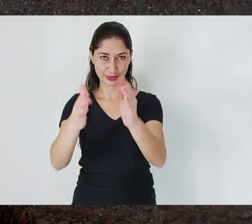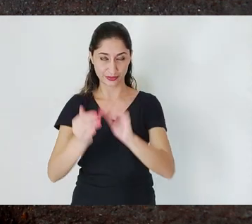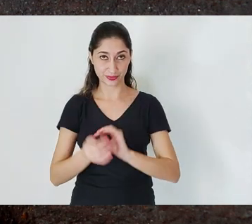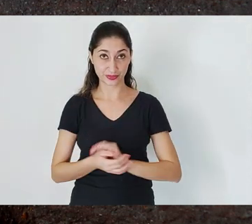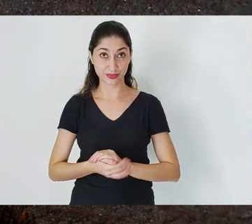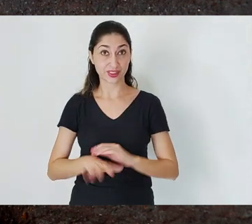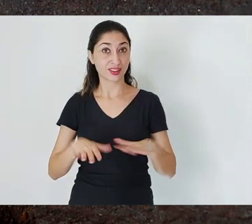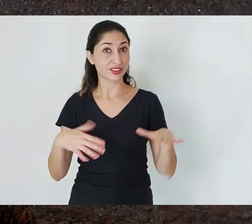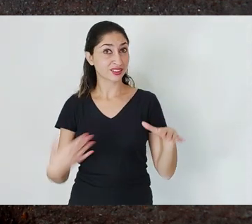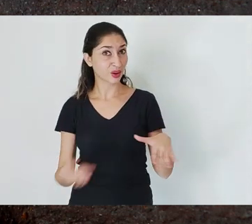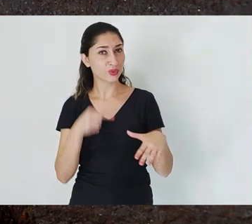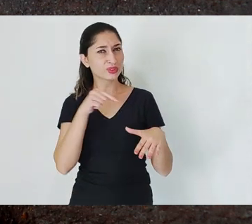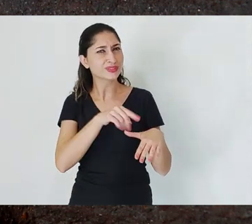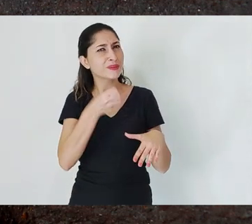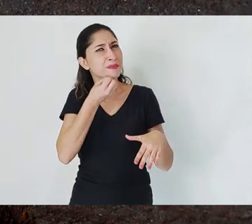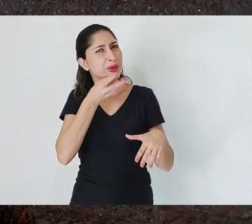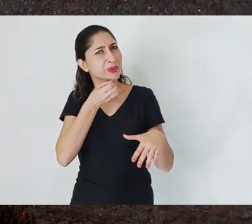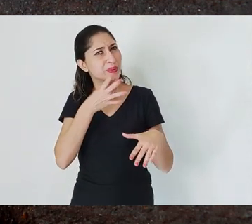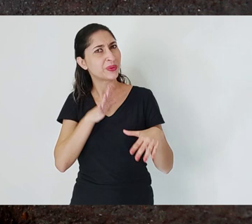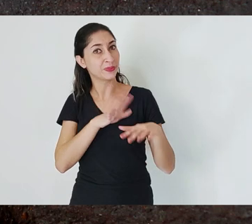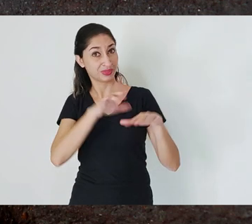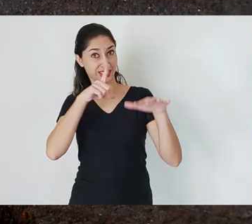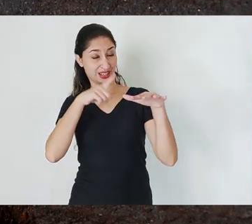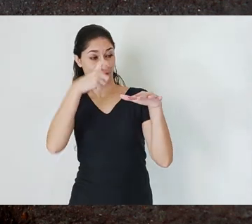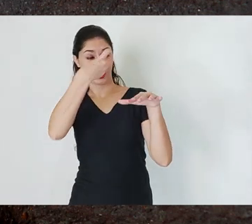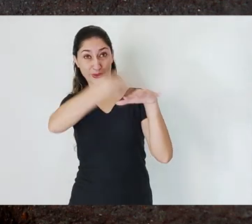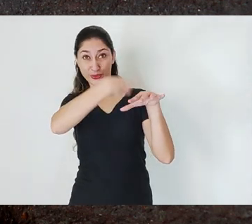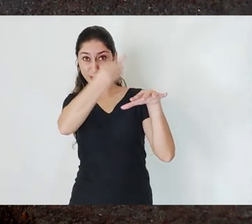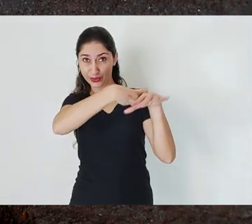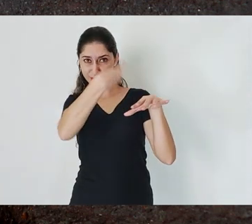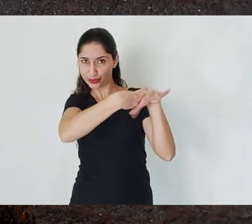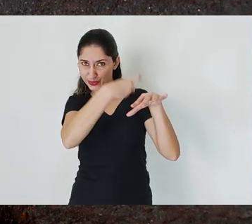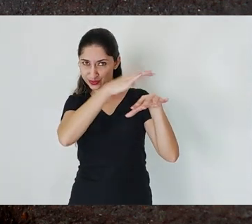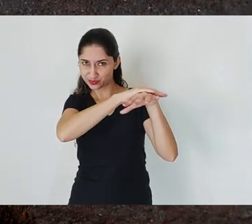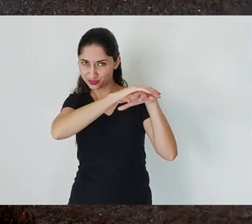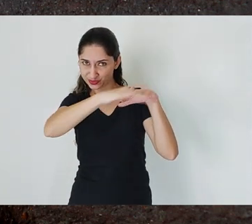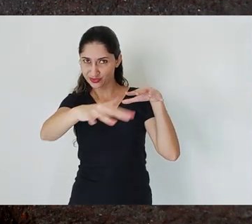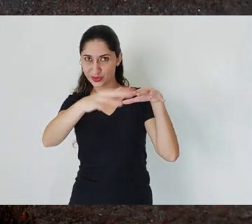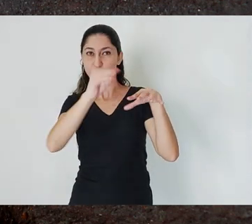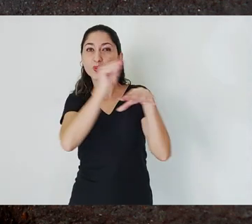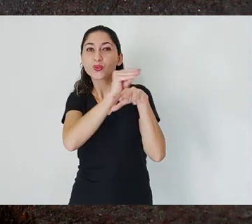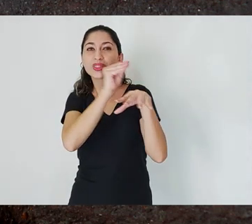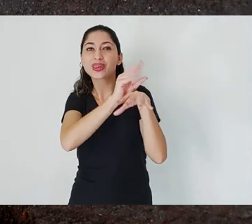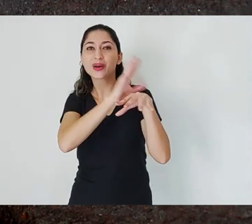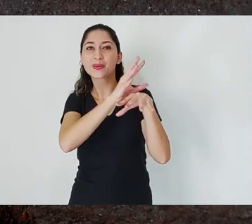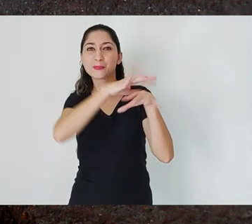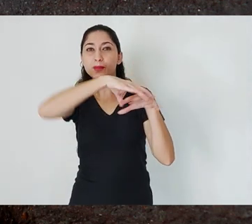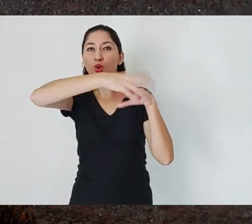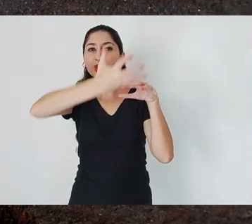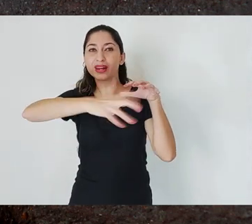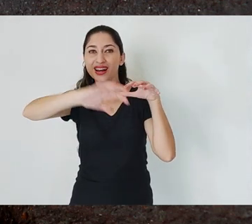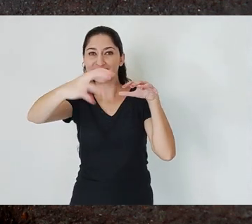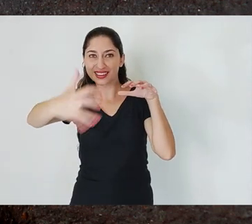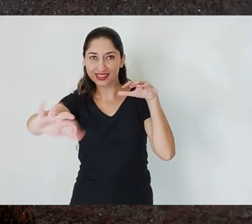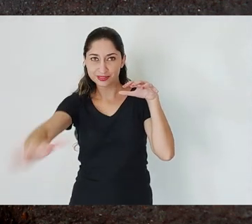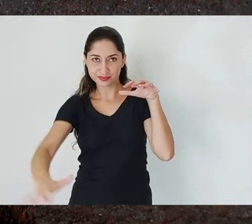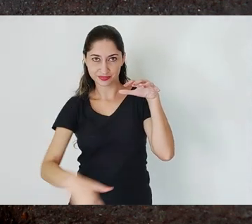a very hard shell on top protecting all mountains from erosion. At the same time,